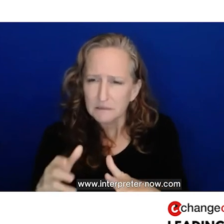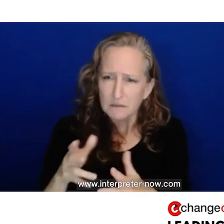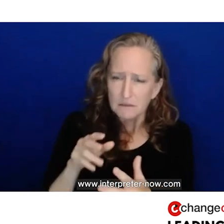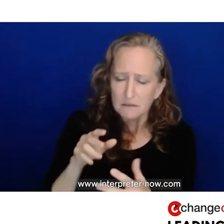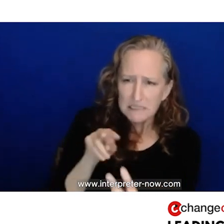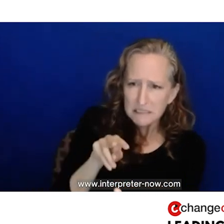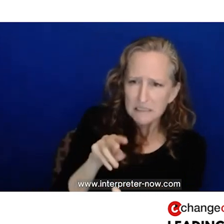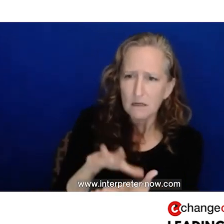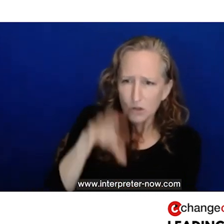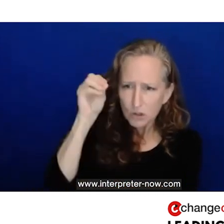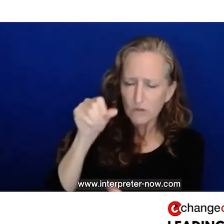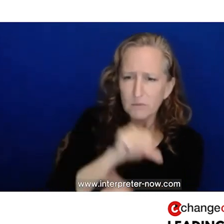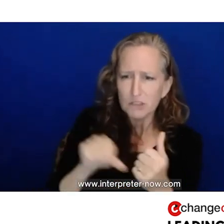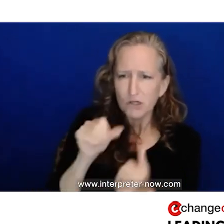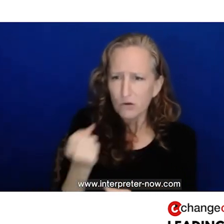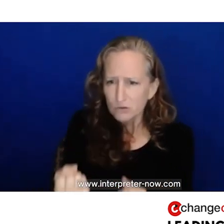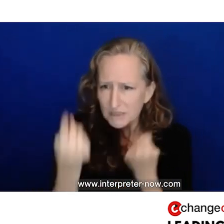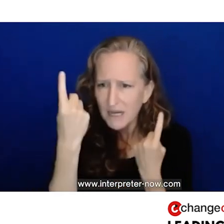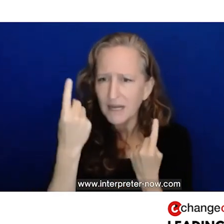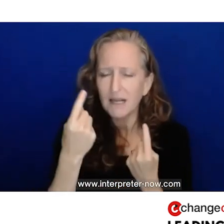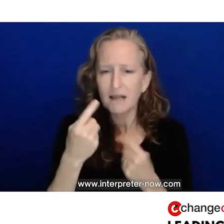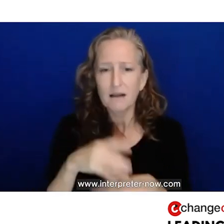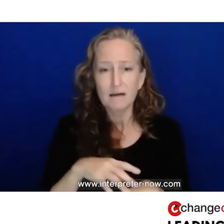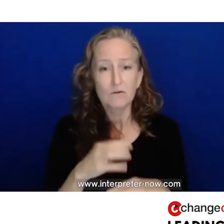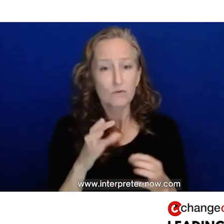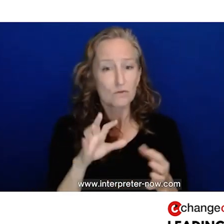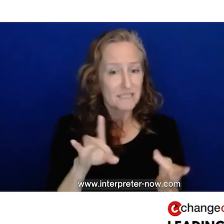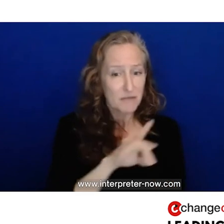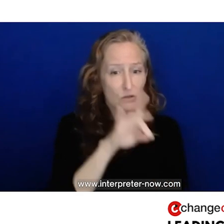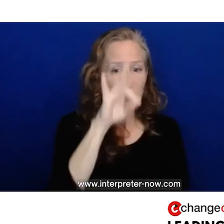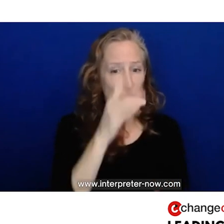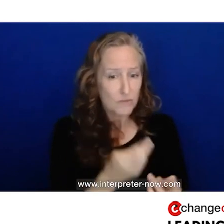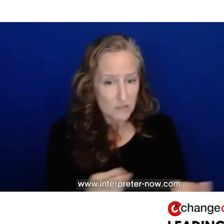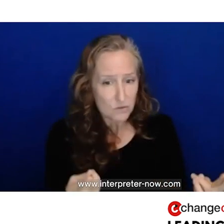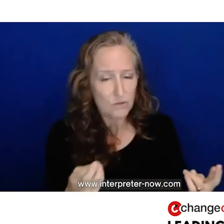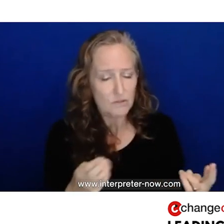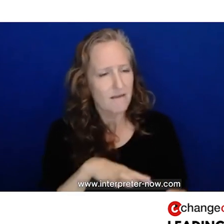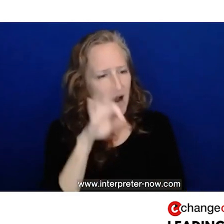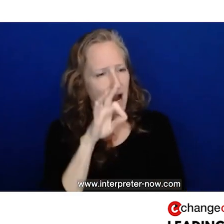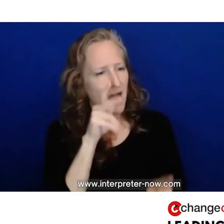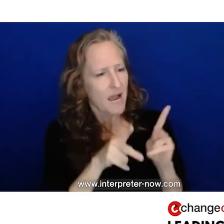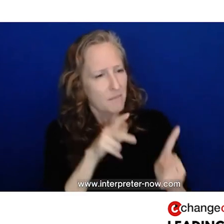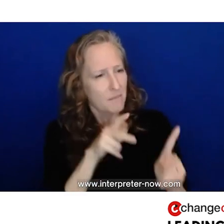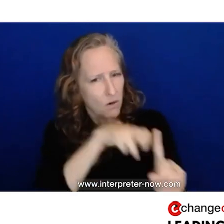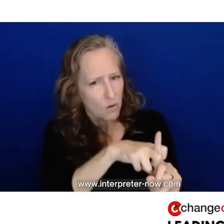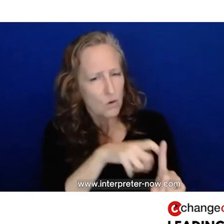system, and really stabilize and find support. And spiritual resourcing. Finding resources,